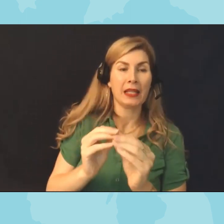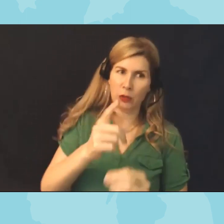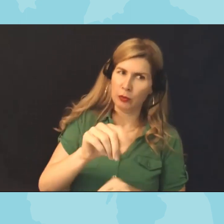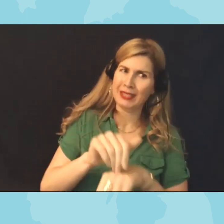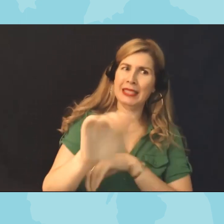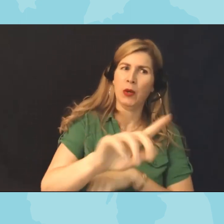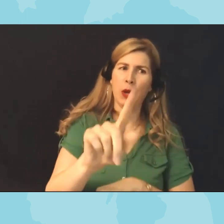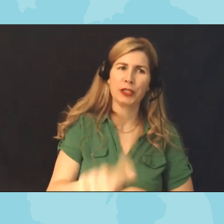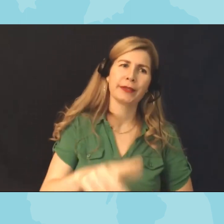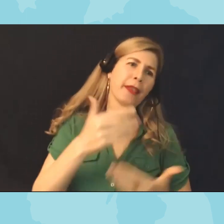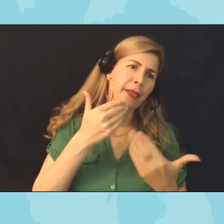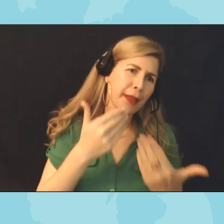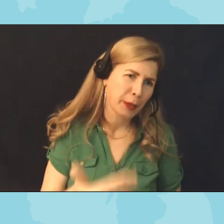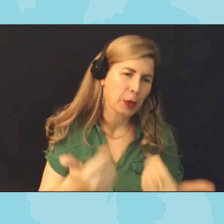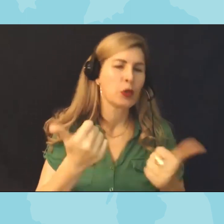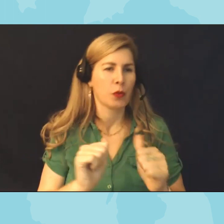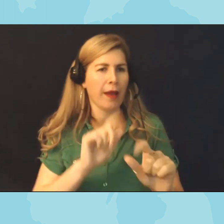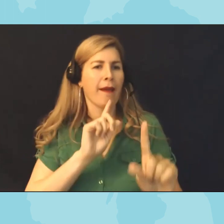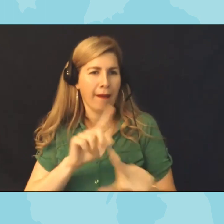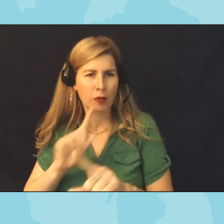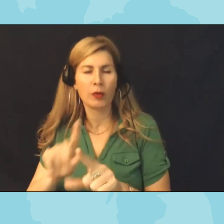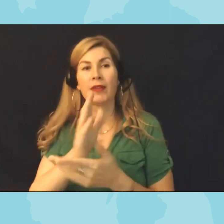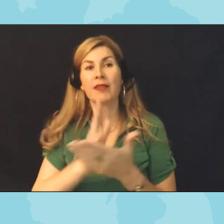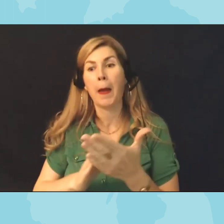throughout and then we'll also include some of them at the end so looking forward to getting to